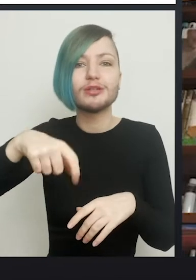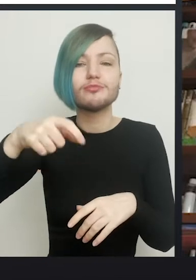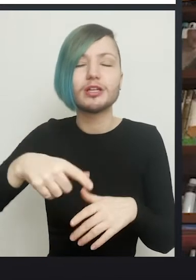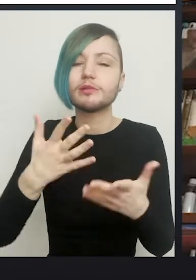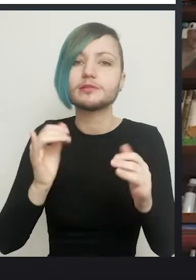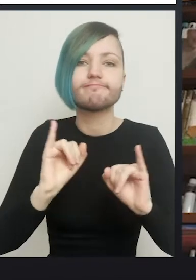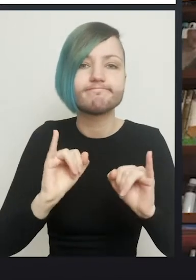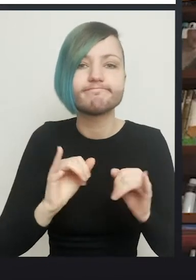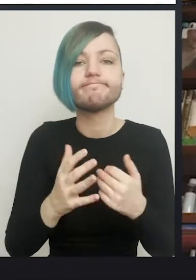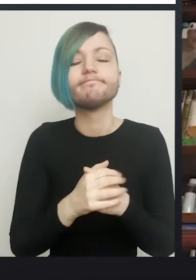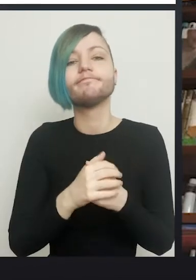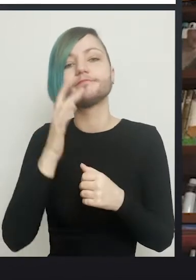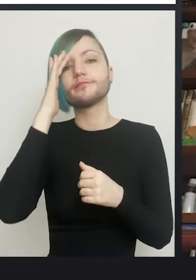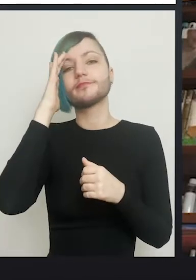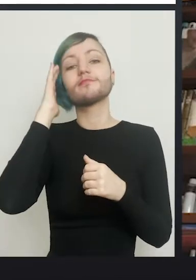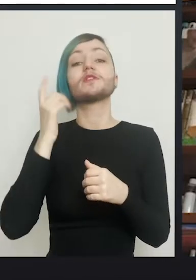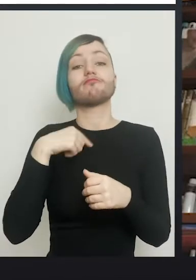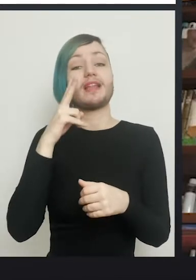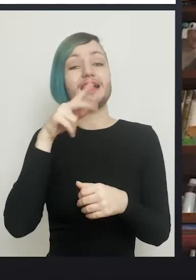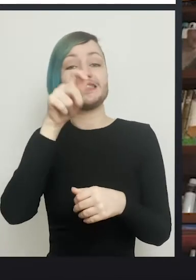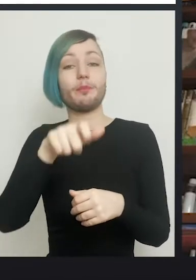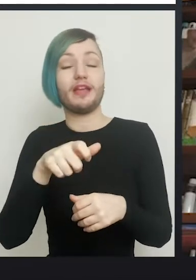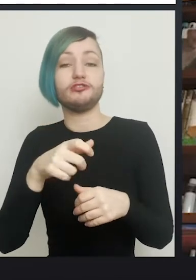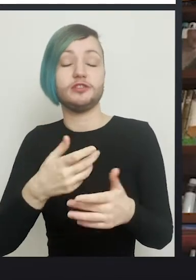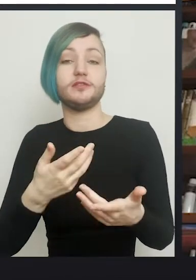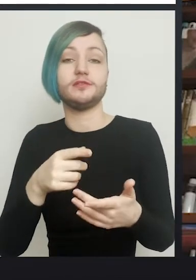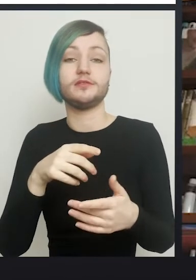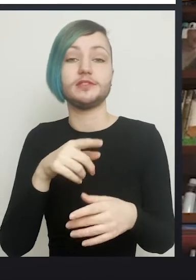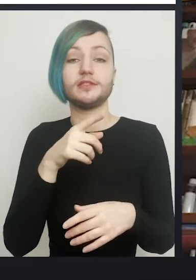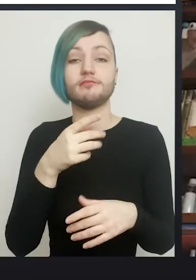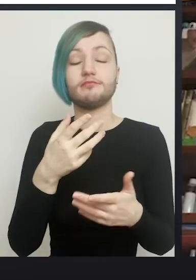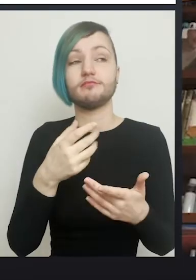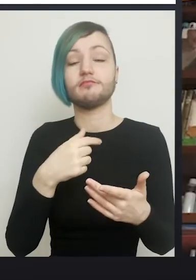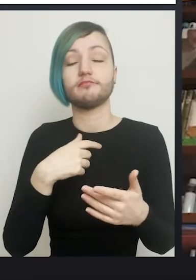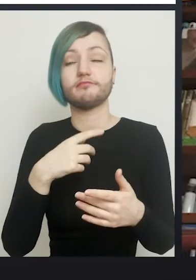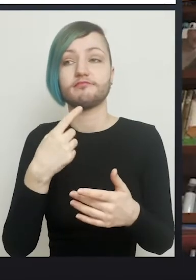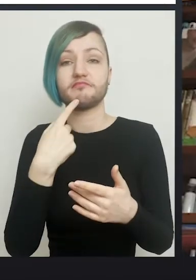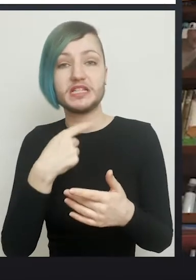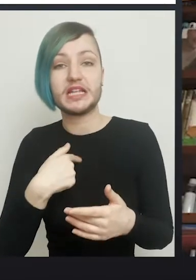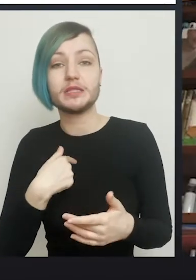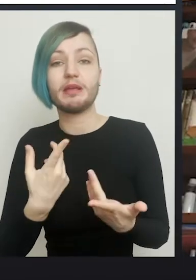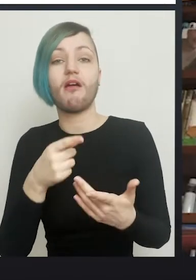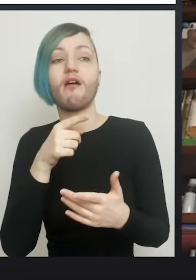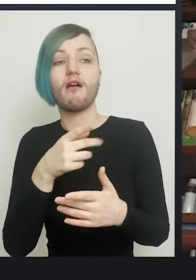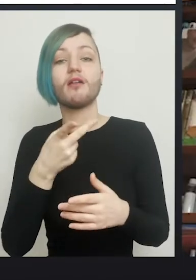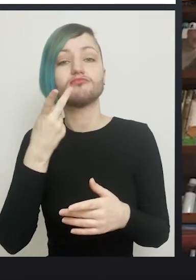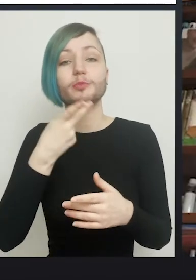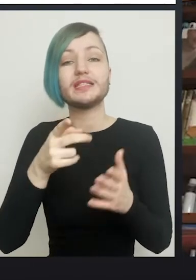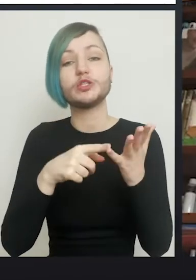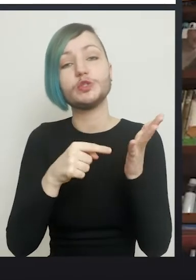And, if I see a patient in clinic who I'm told has had repeated urinary tract infections,